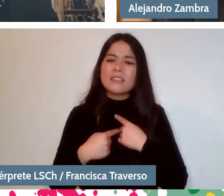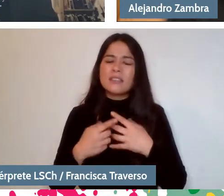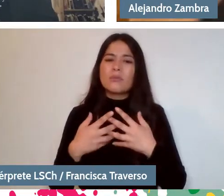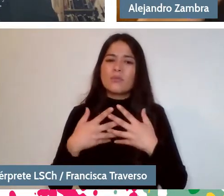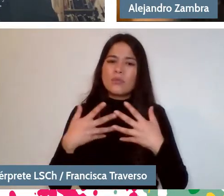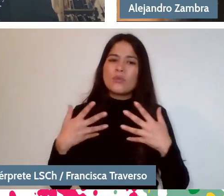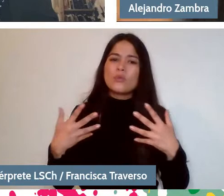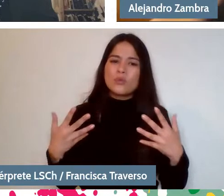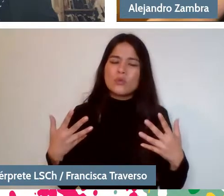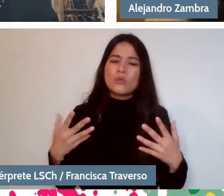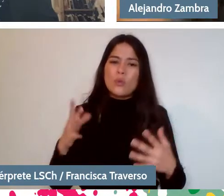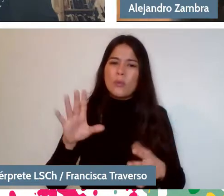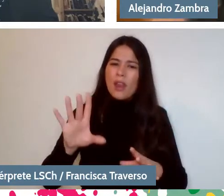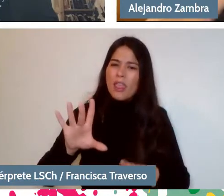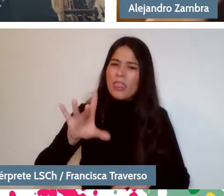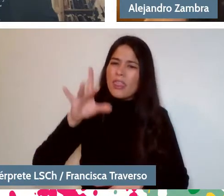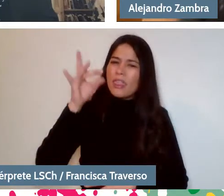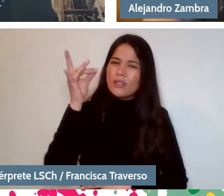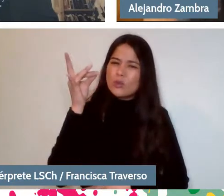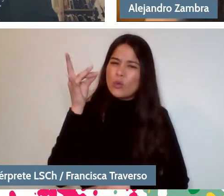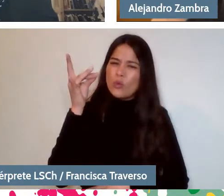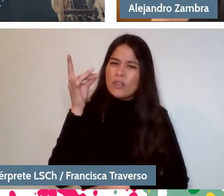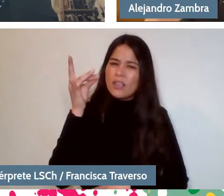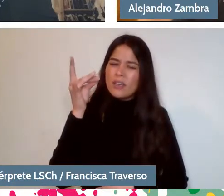in discovering it in leaps, so to speak,